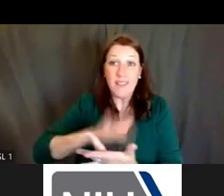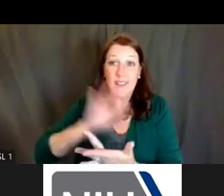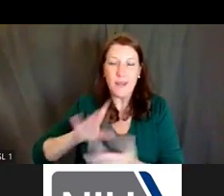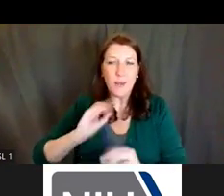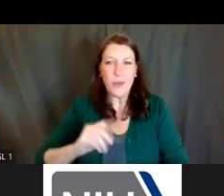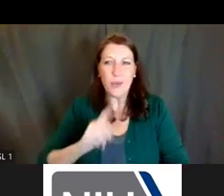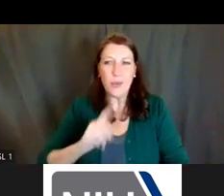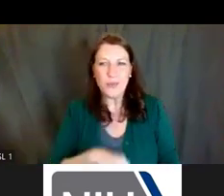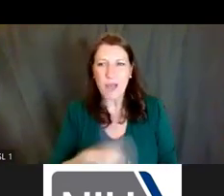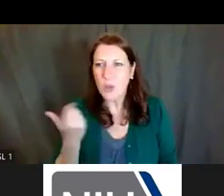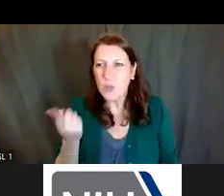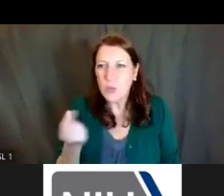Dr. Lauren Hill: That's a great question.